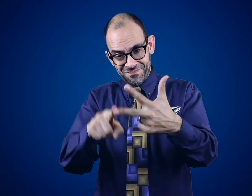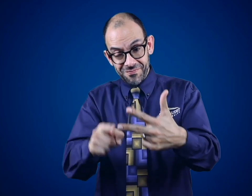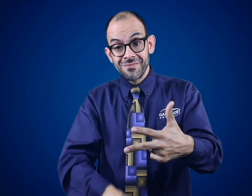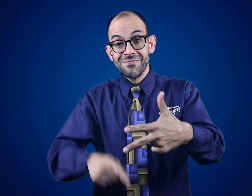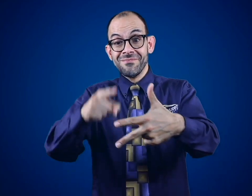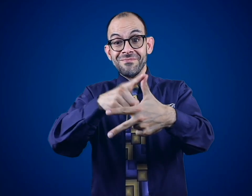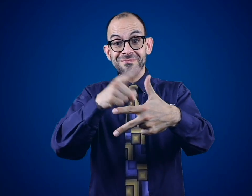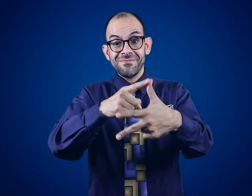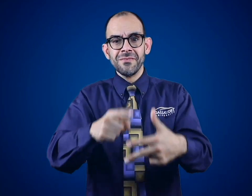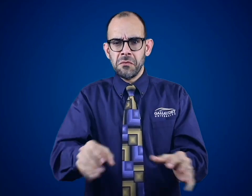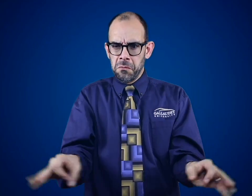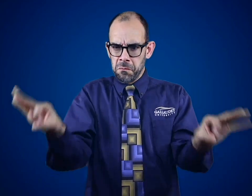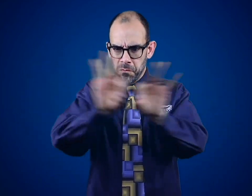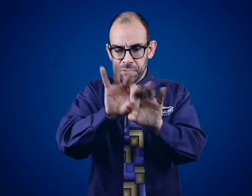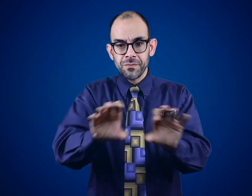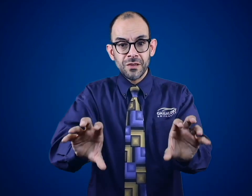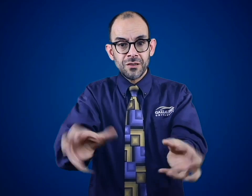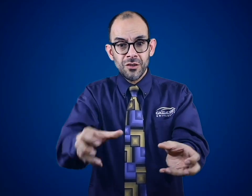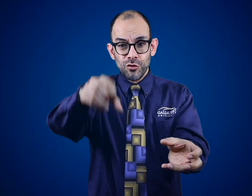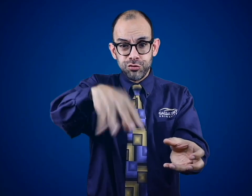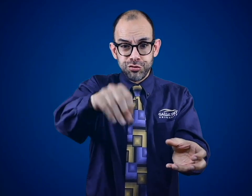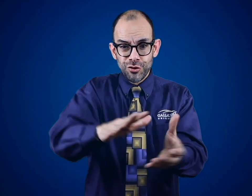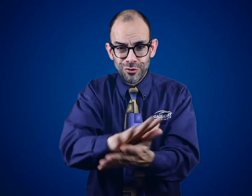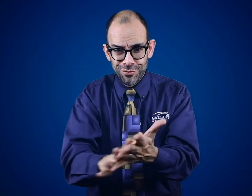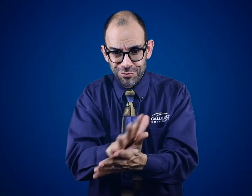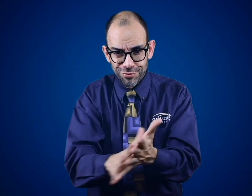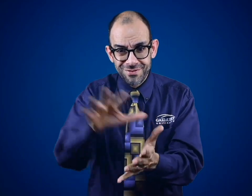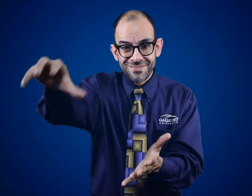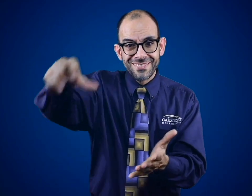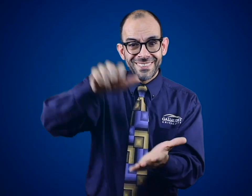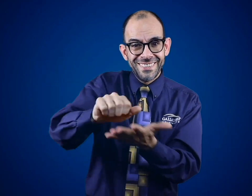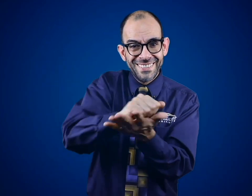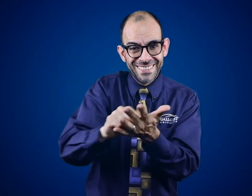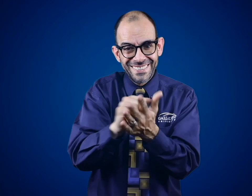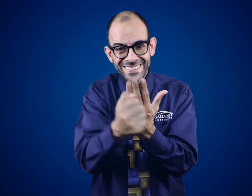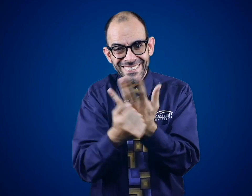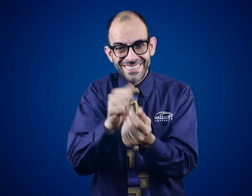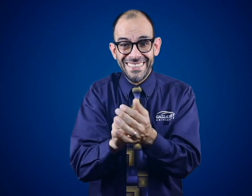One, and this is very important, be sure to wash your hands